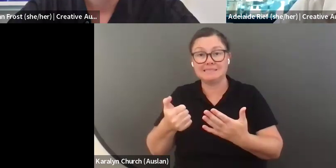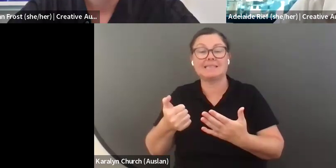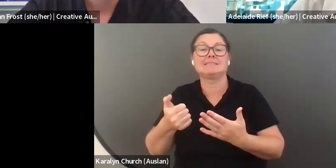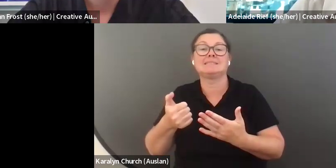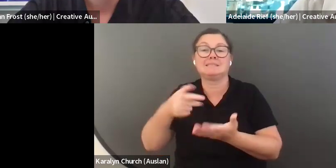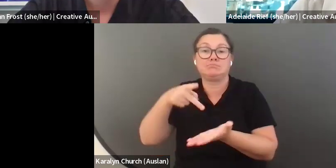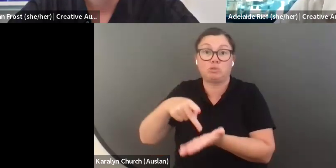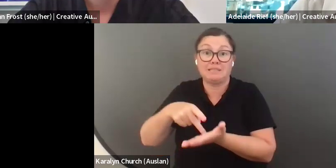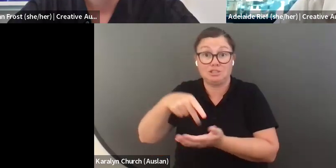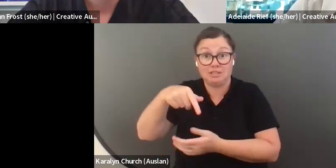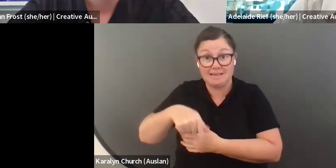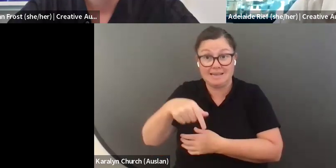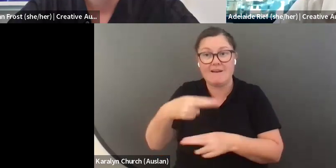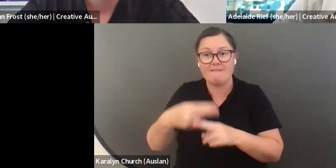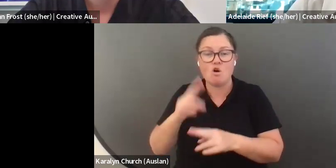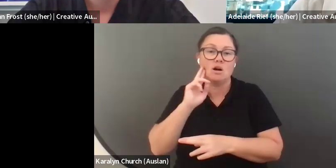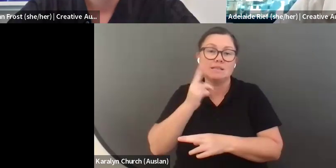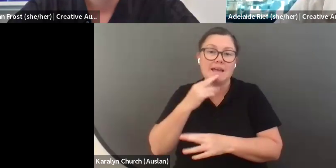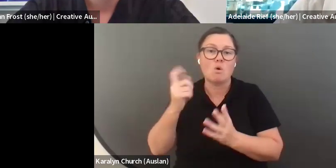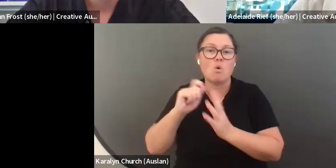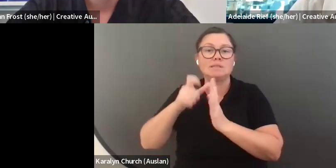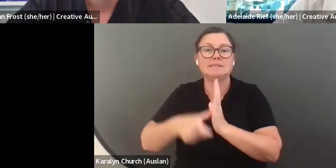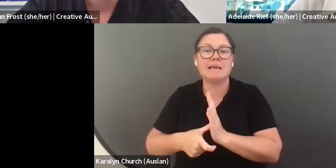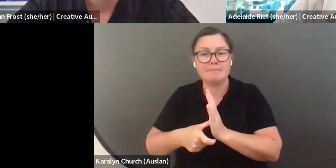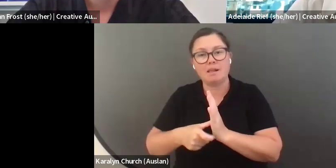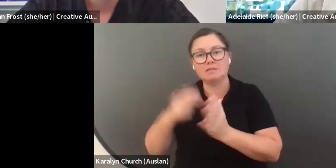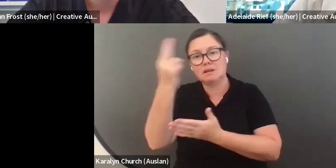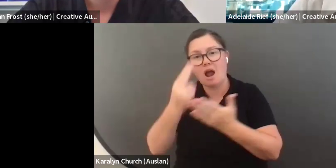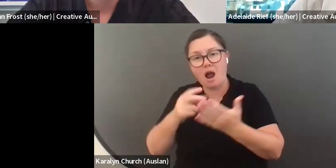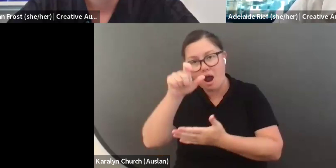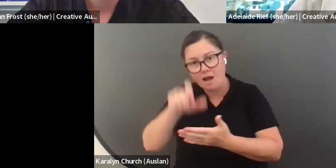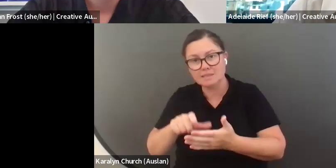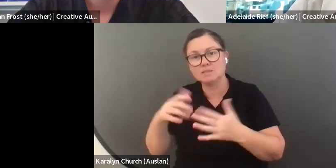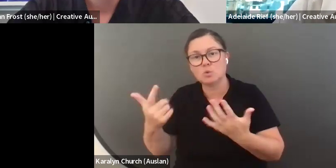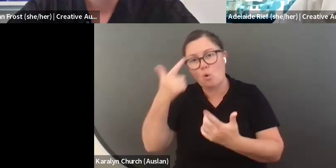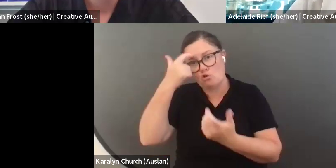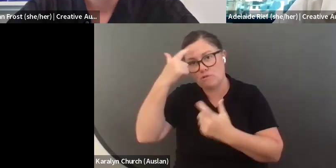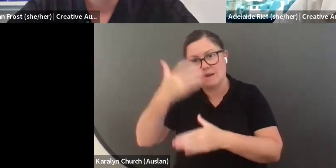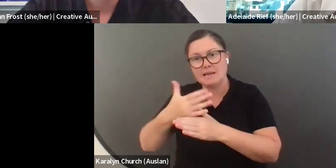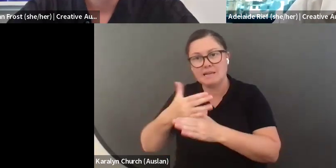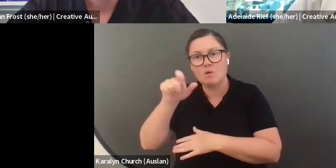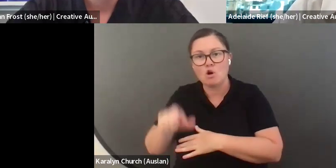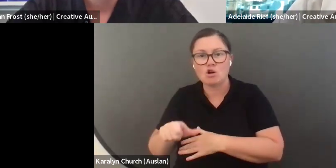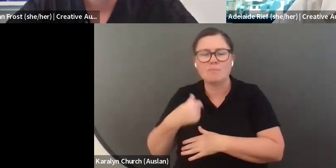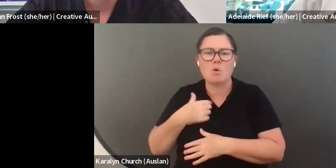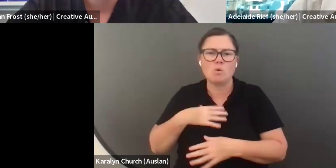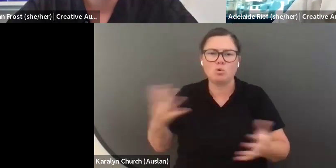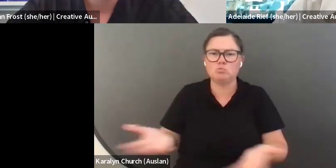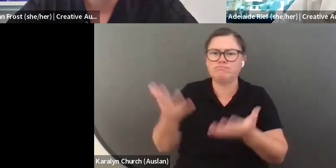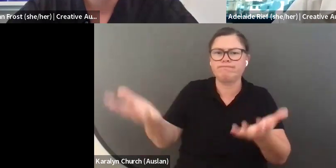work as an artist. This is part of our commitment to diversifying leadership practice in